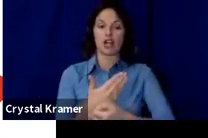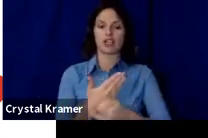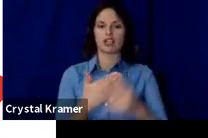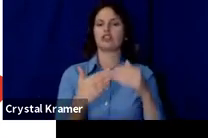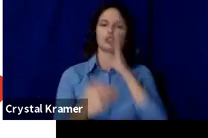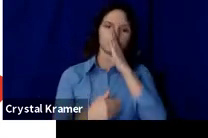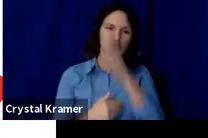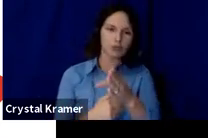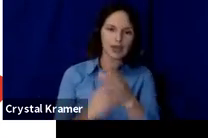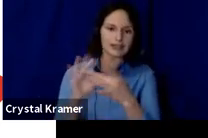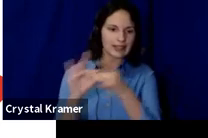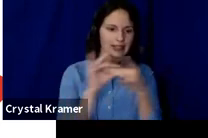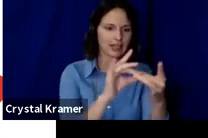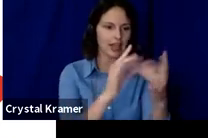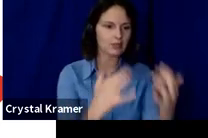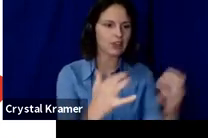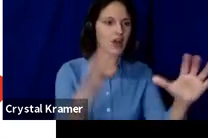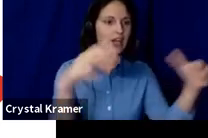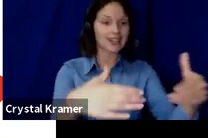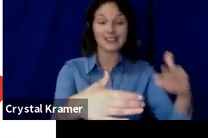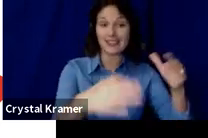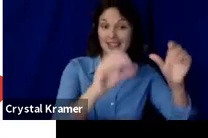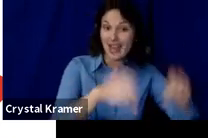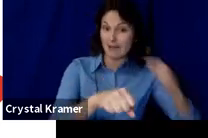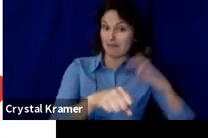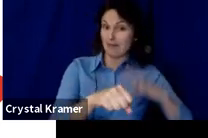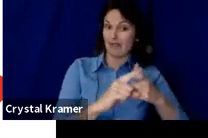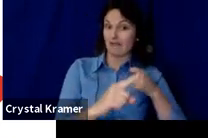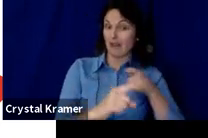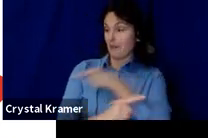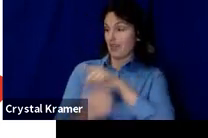that can both benefit from their programming and understand the value of their programming